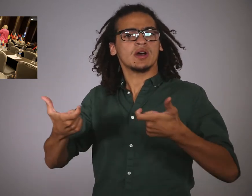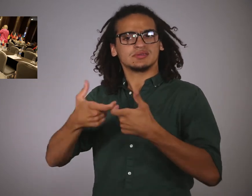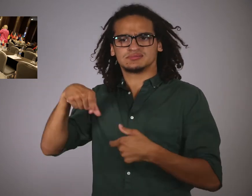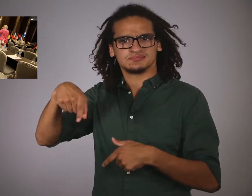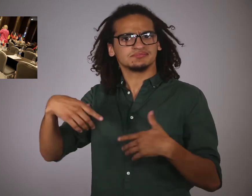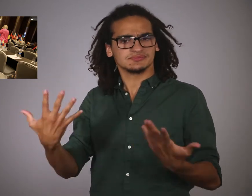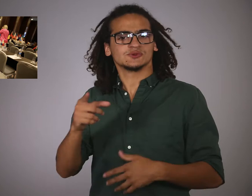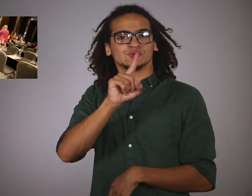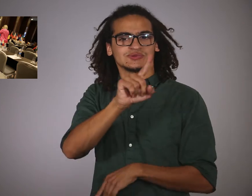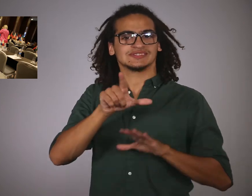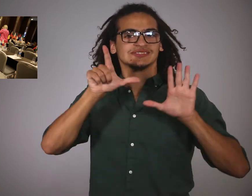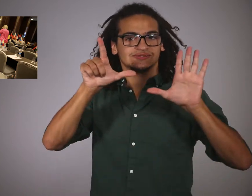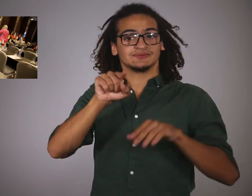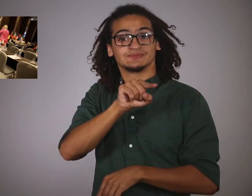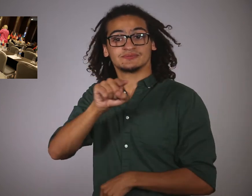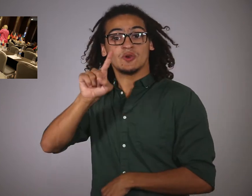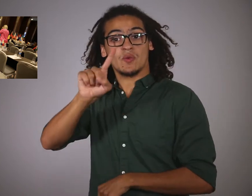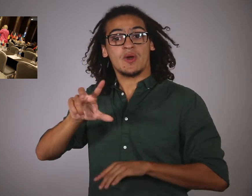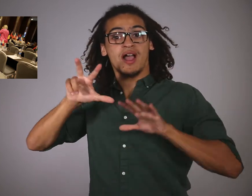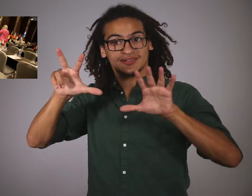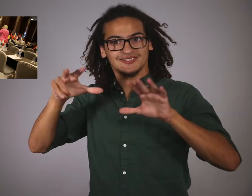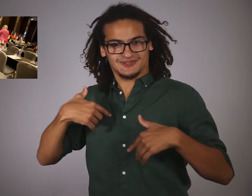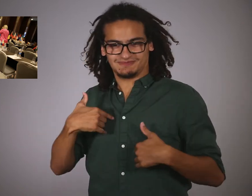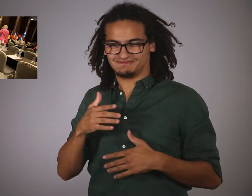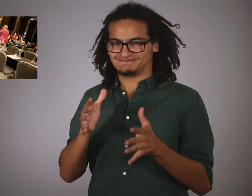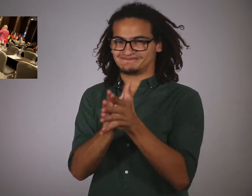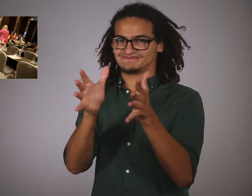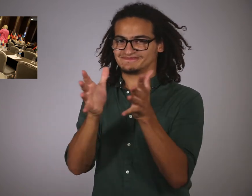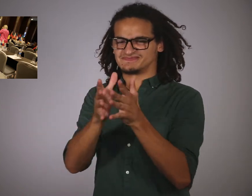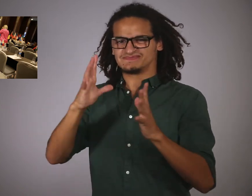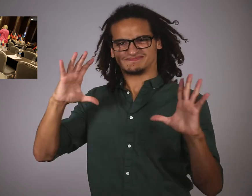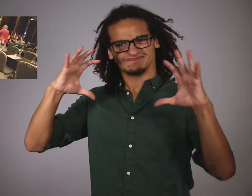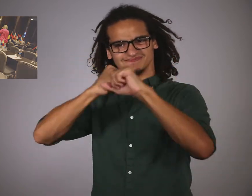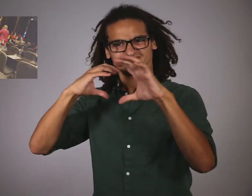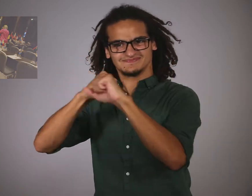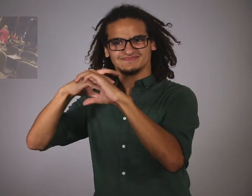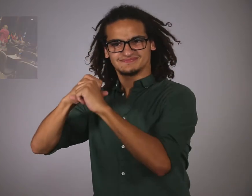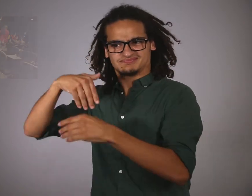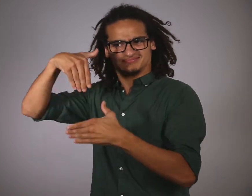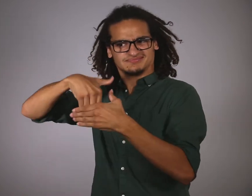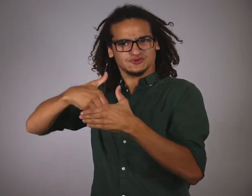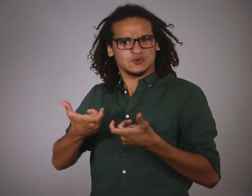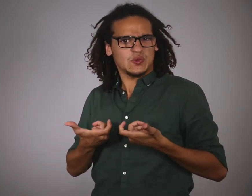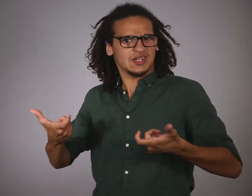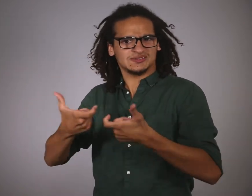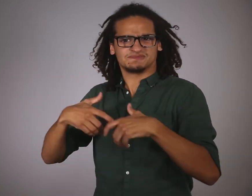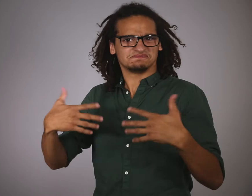The congress met on July 17th and 18th. Here are some highlights of the congress.